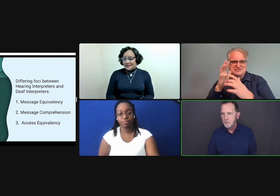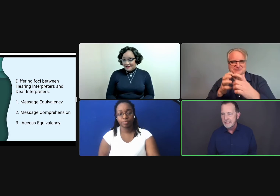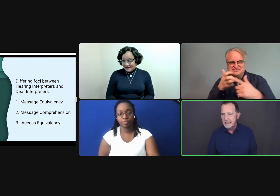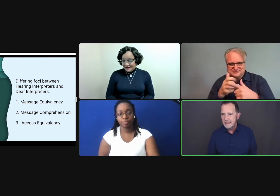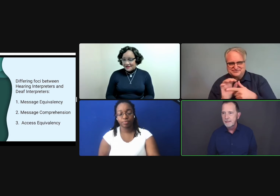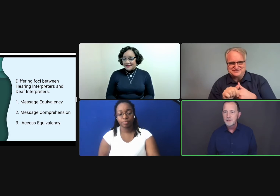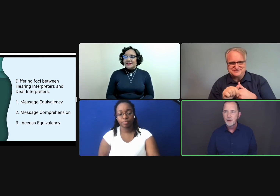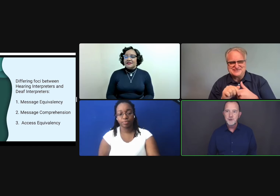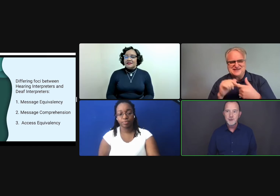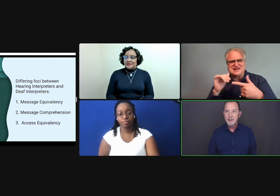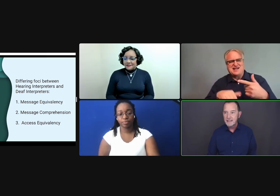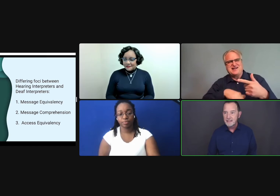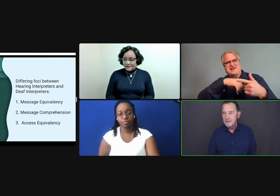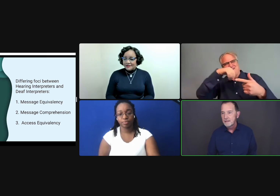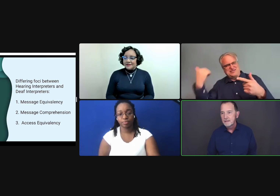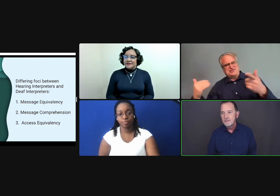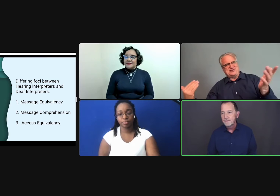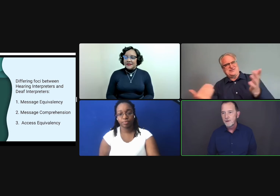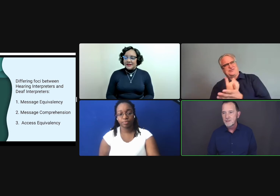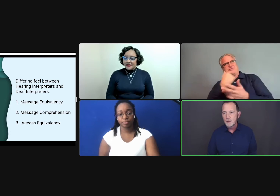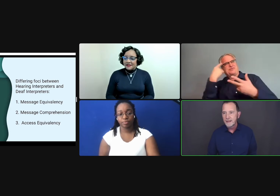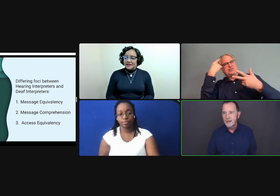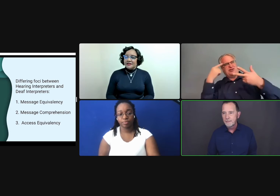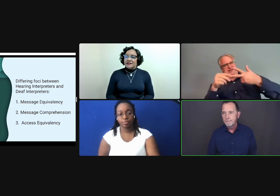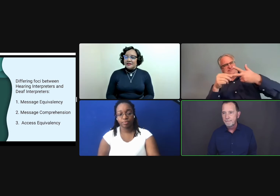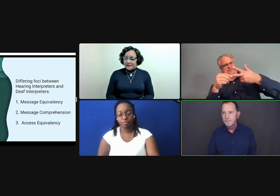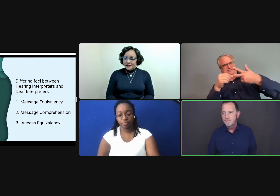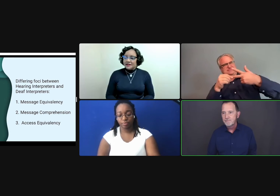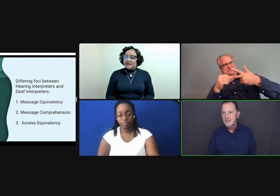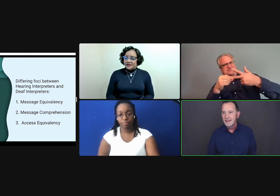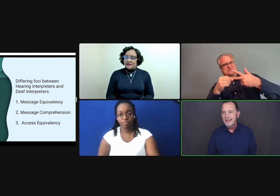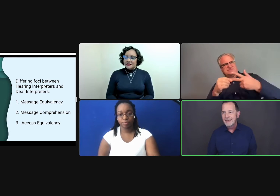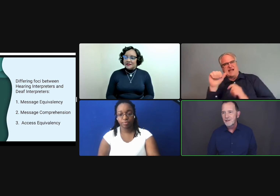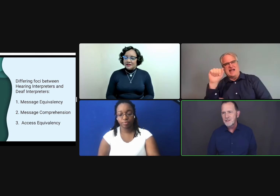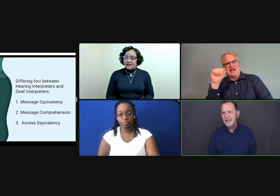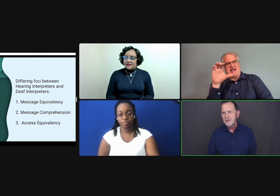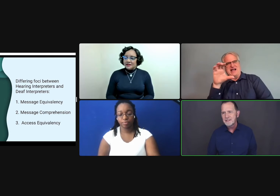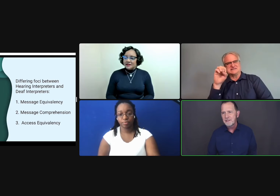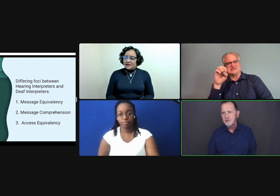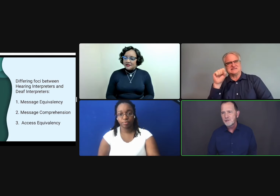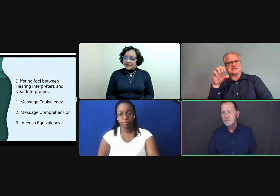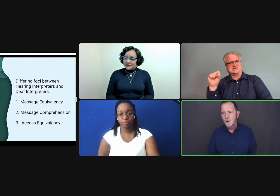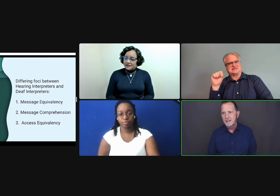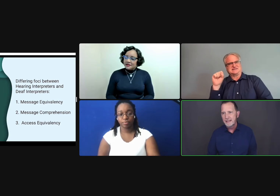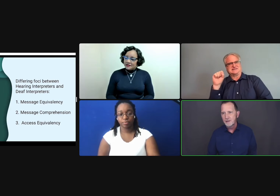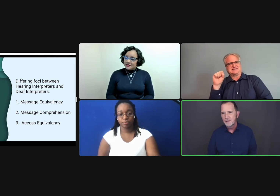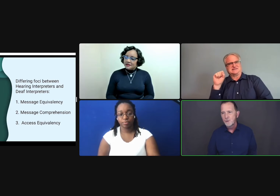when needed, to alter the pace of what's going on. And also now there's a third component here,